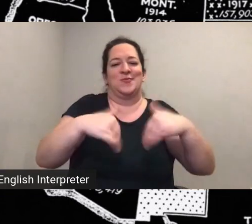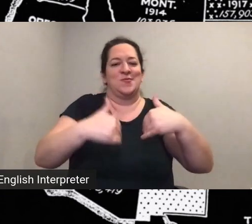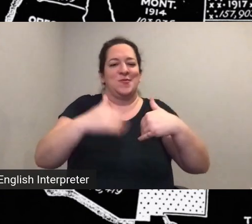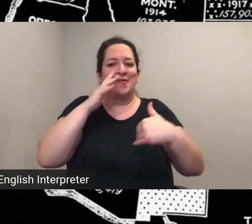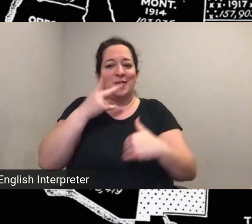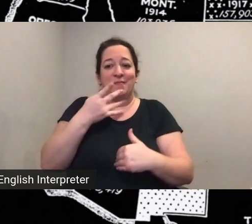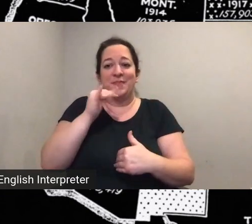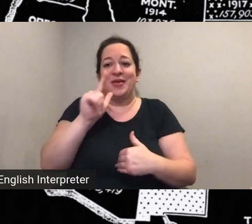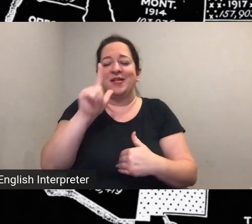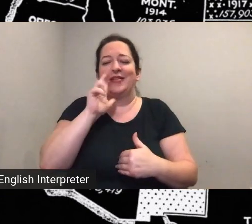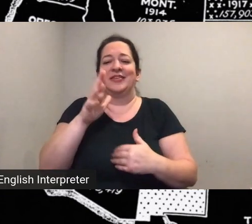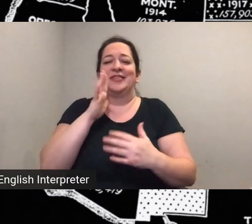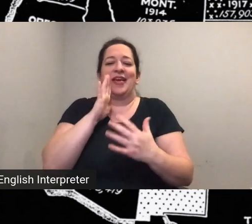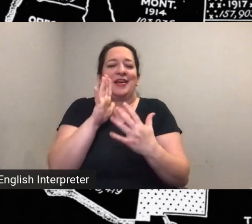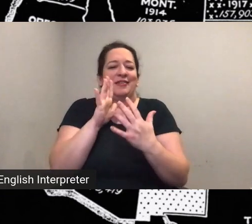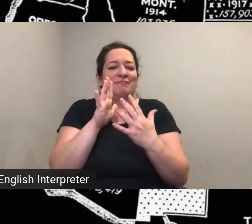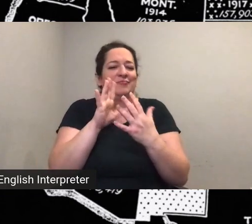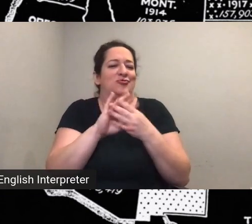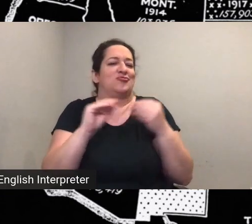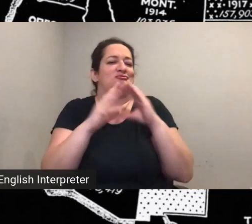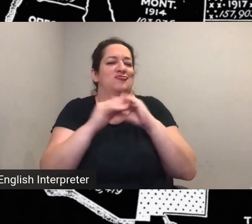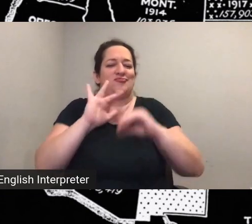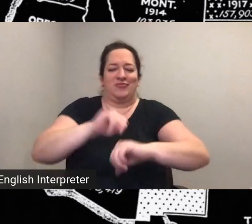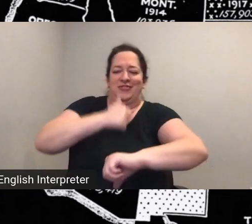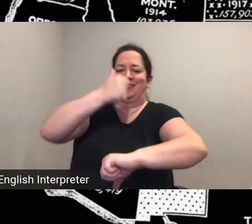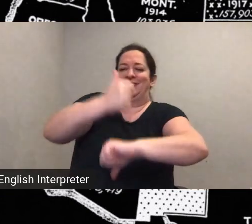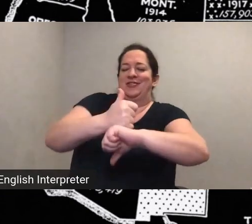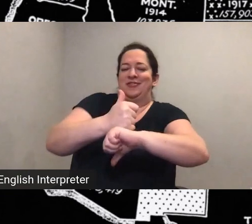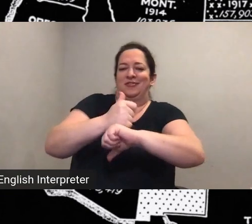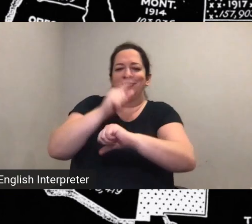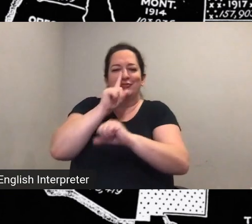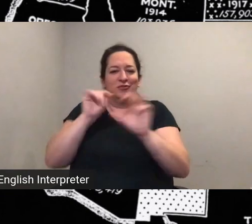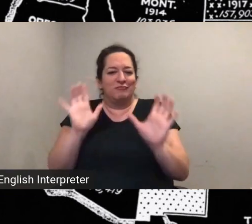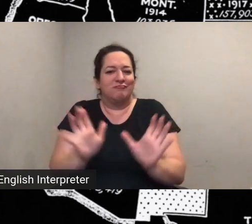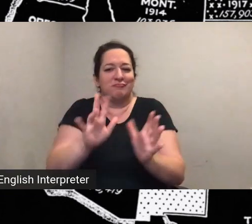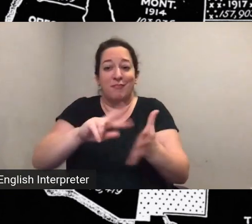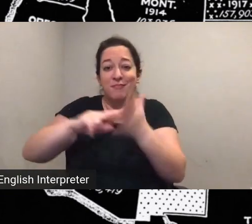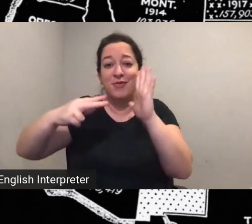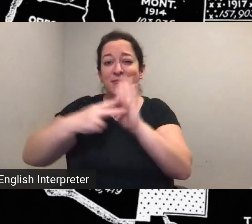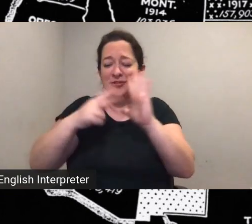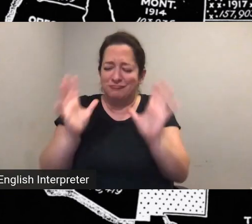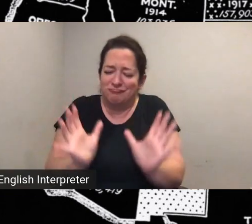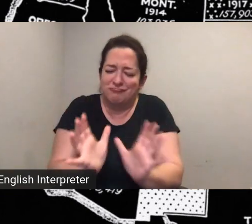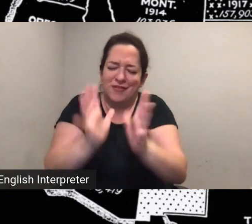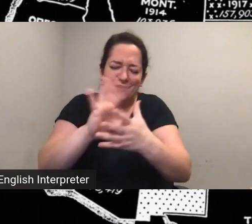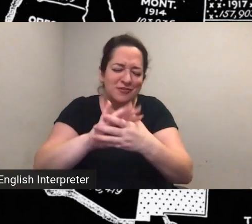amplify the voices and the stories of the city so that its soundtrack is truly inclusive and represents